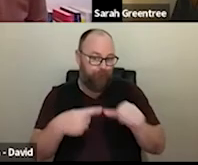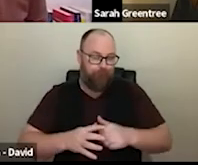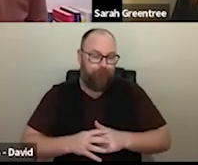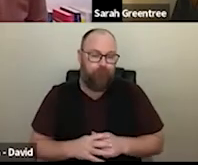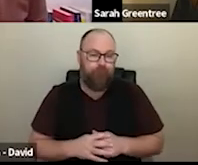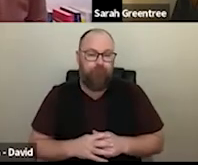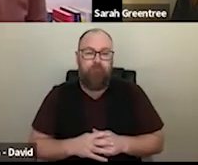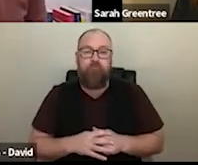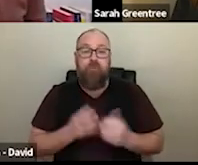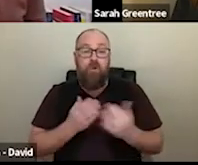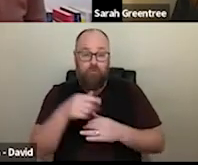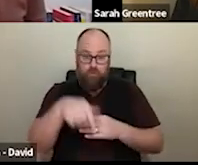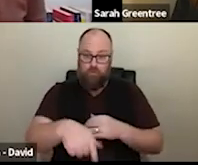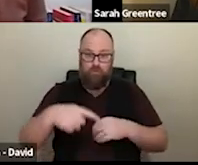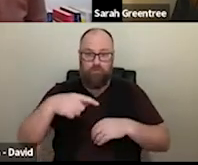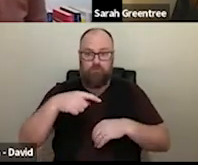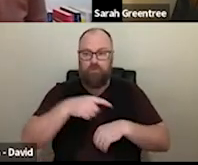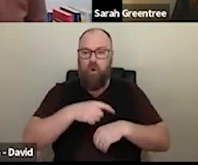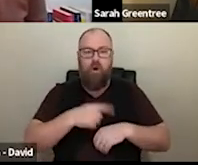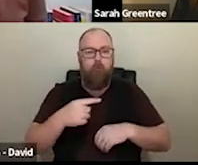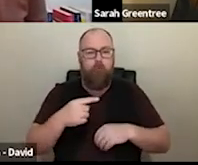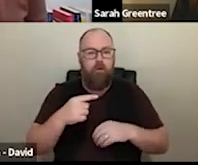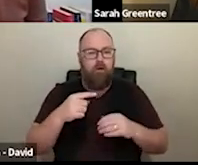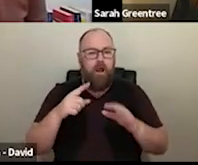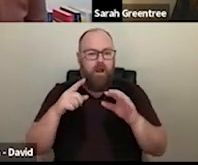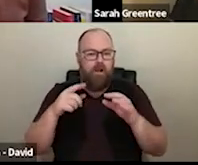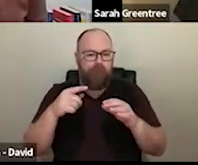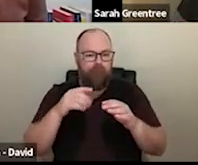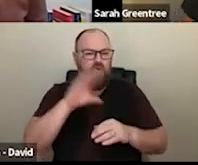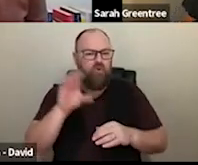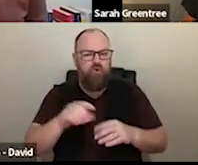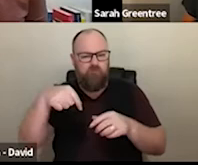And a Now, of course, in this zoom call there is a Q. A facility. to Q and A. Now, of course, in the zoom call there is a Q&A facility, so as we go